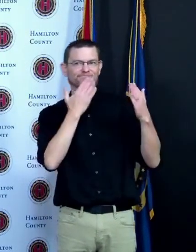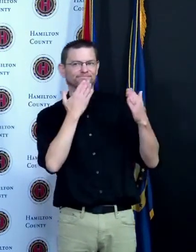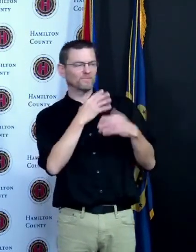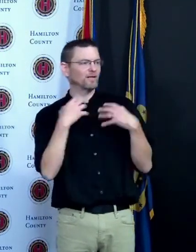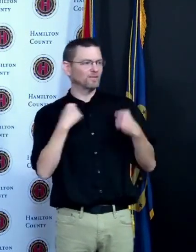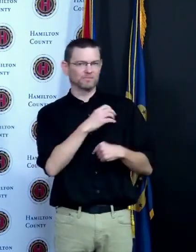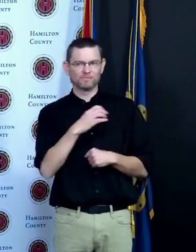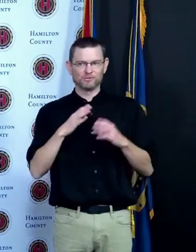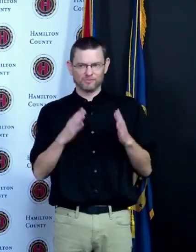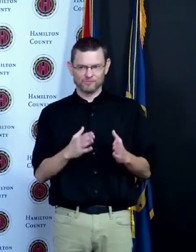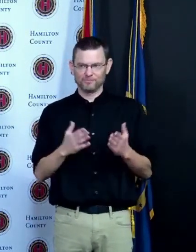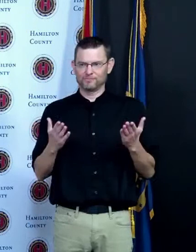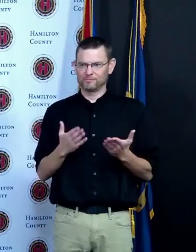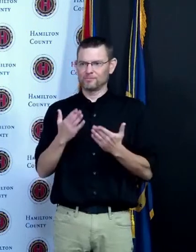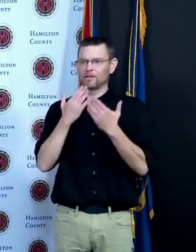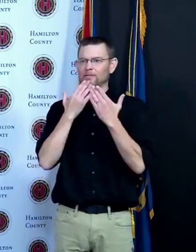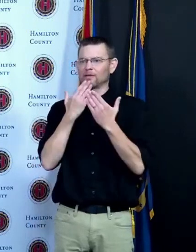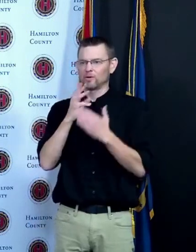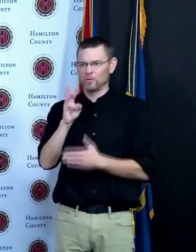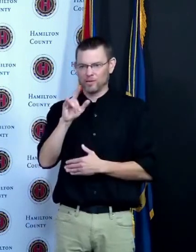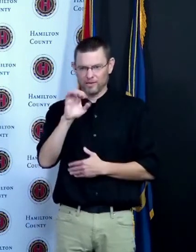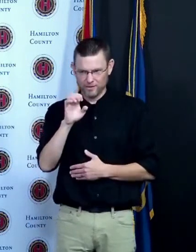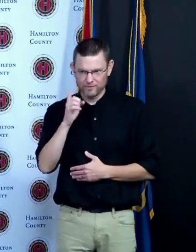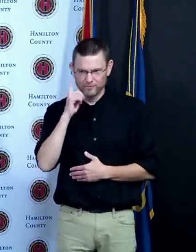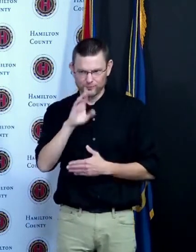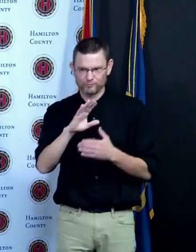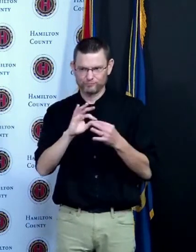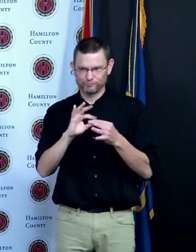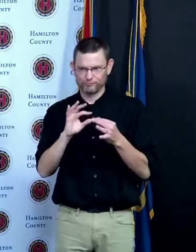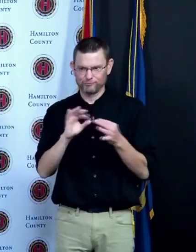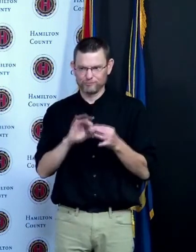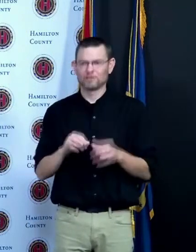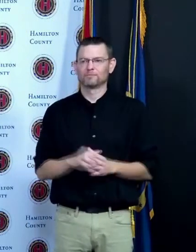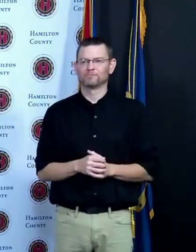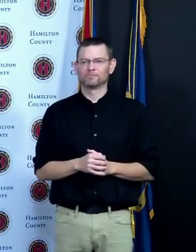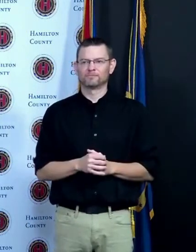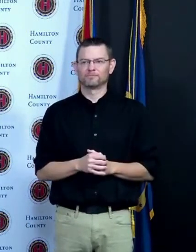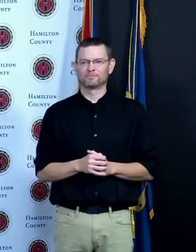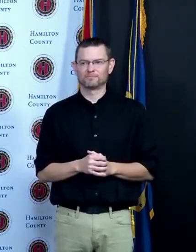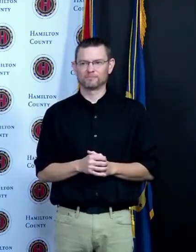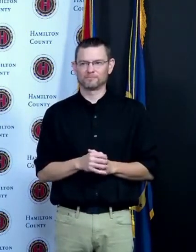and thank you Willie Cunningham for being here talking about some of the challenges that exist in